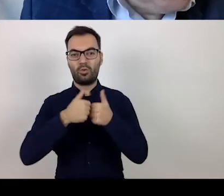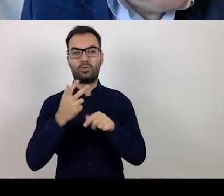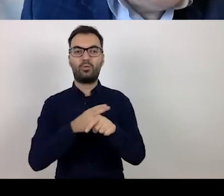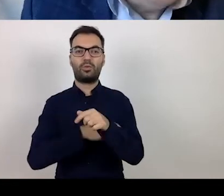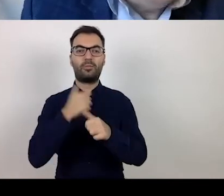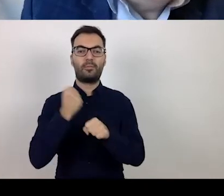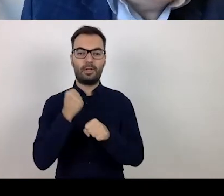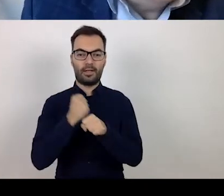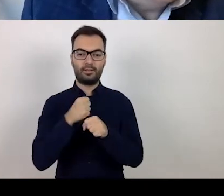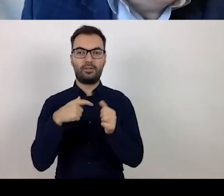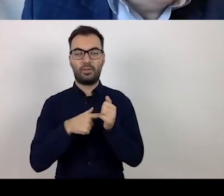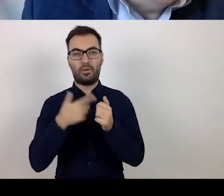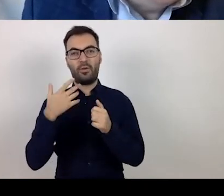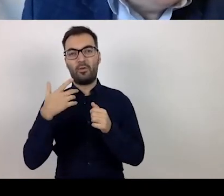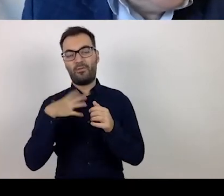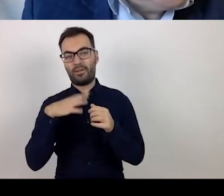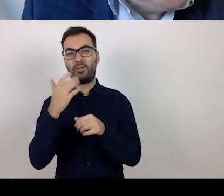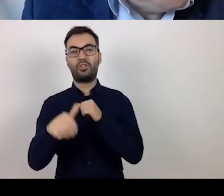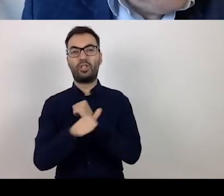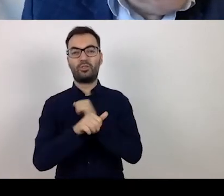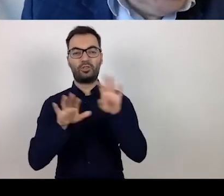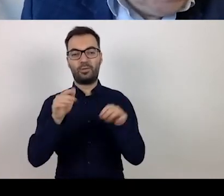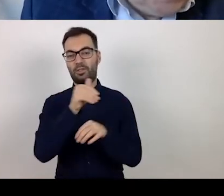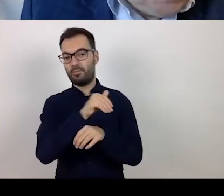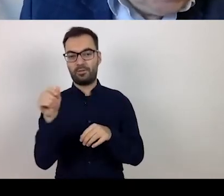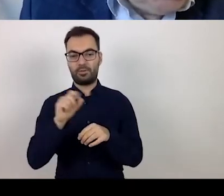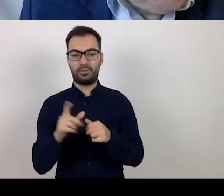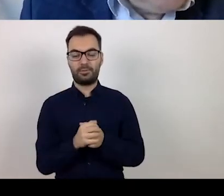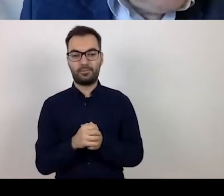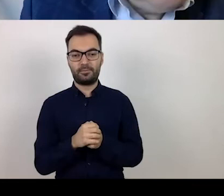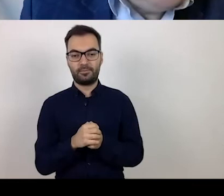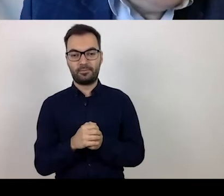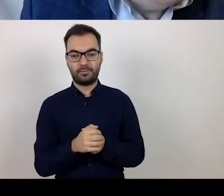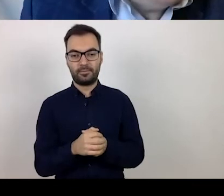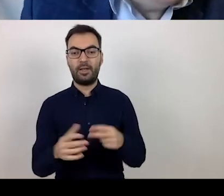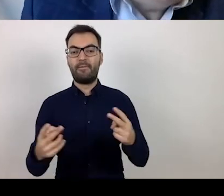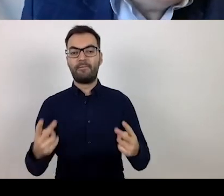over 69 million zlotys. An important element,